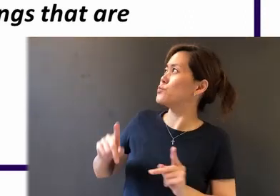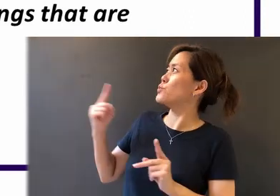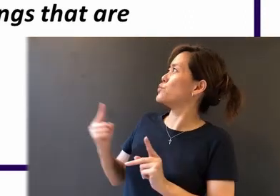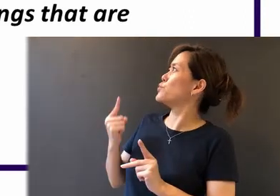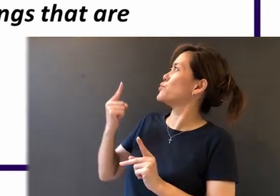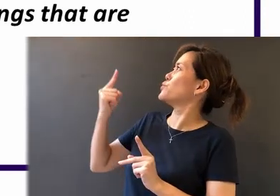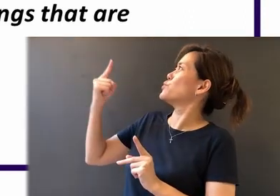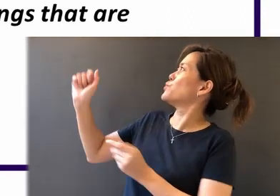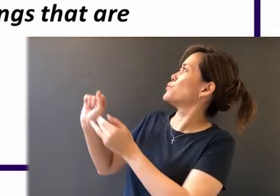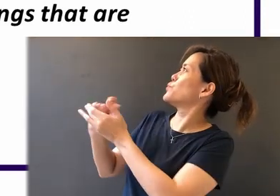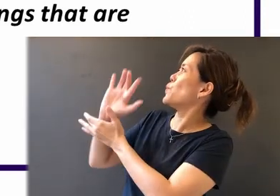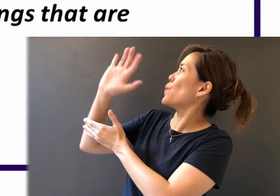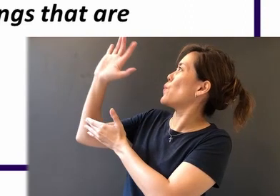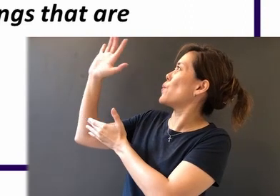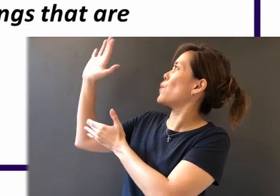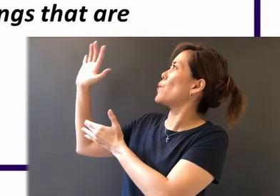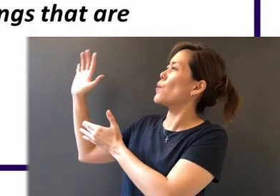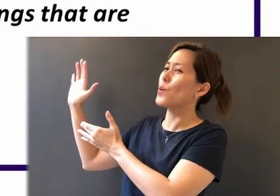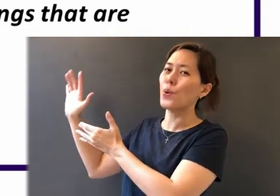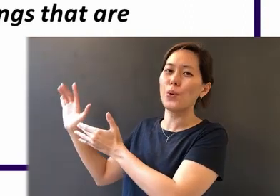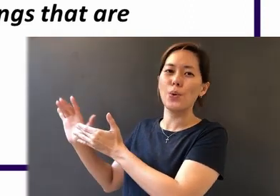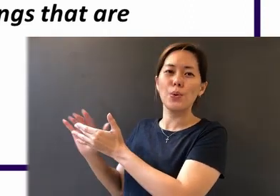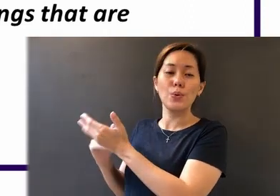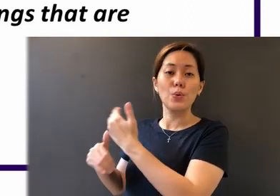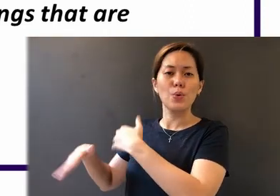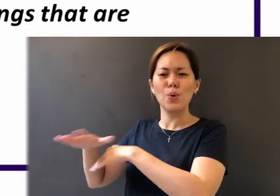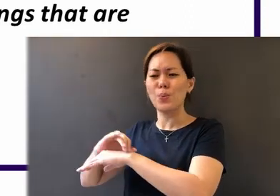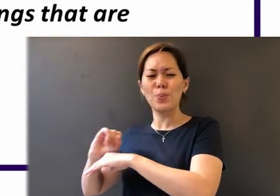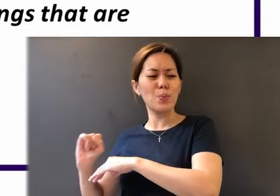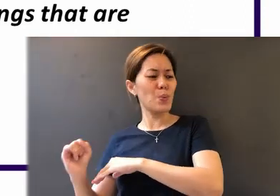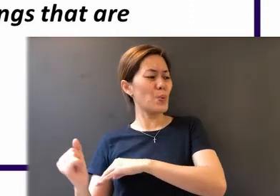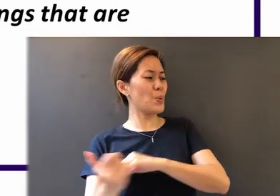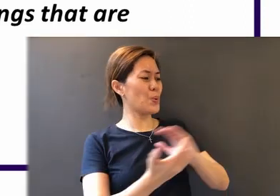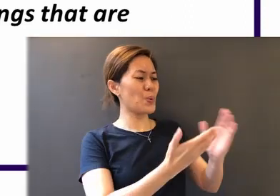glory beyond all comparison, as